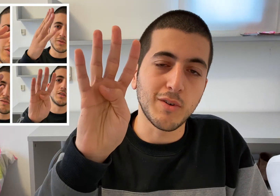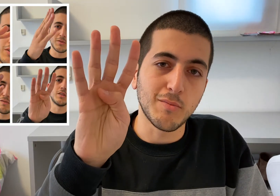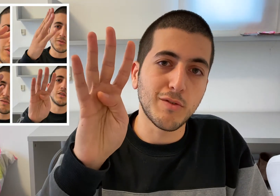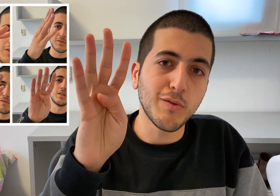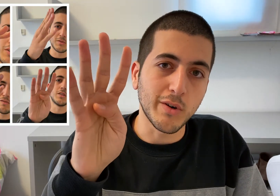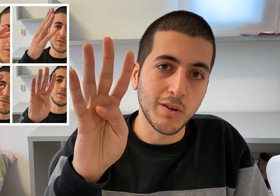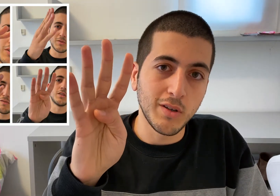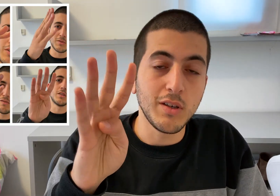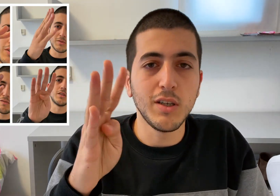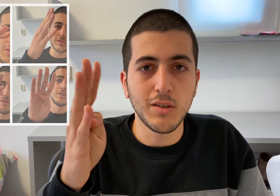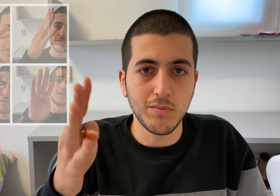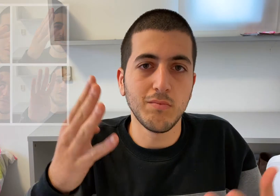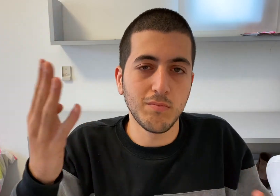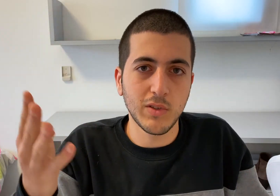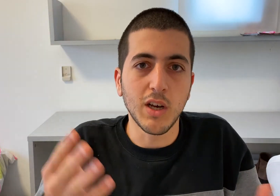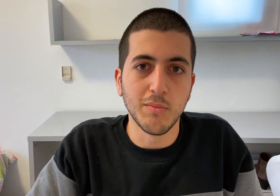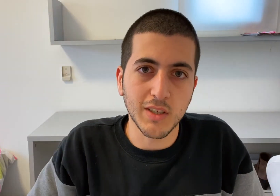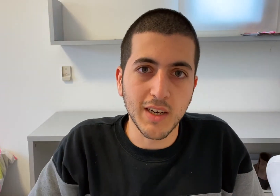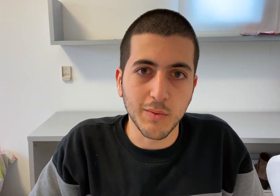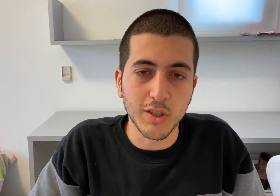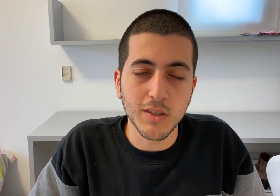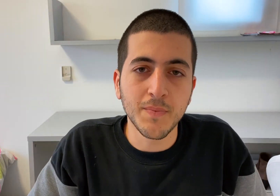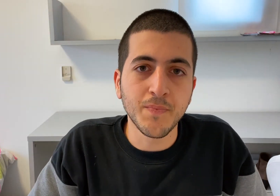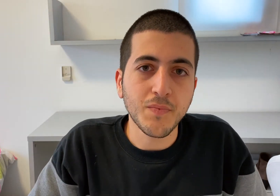the number 4 - in some sign languages.